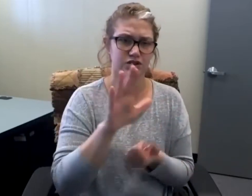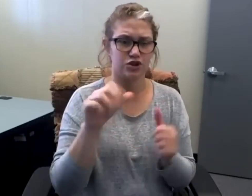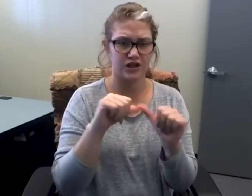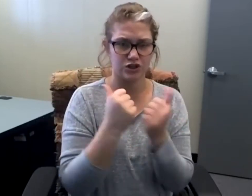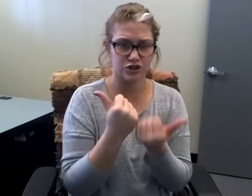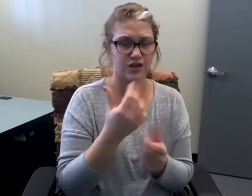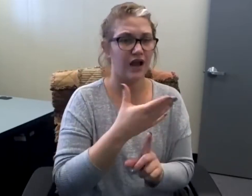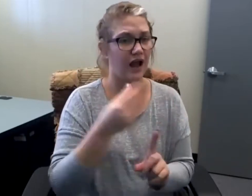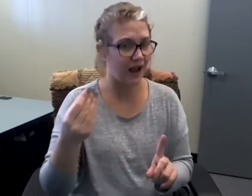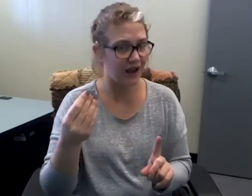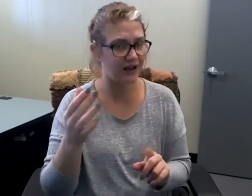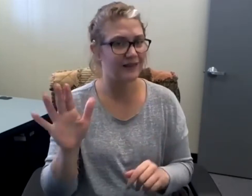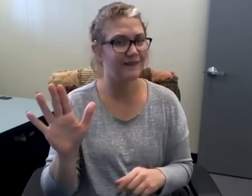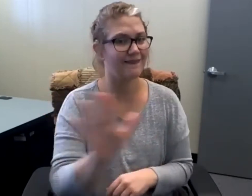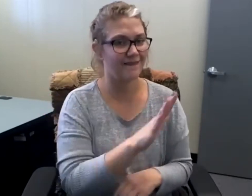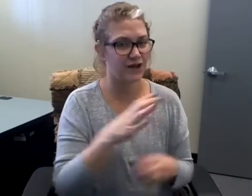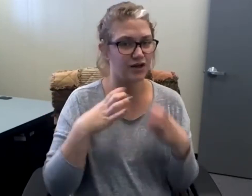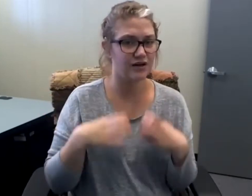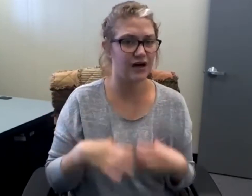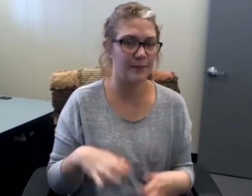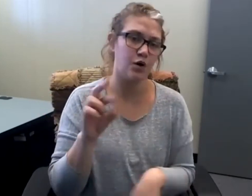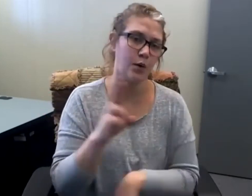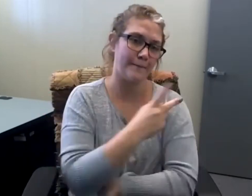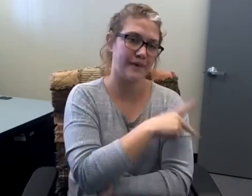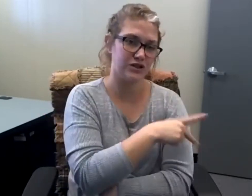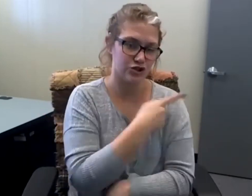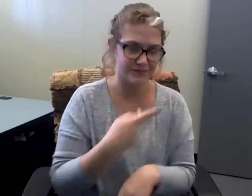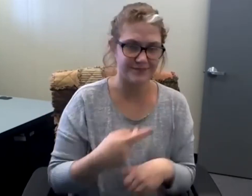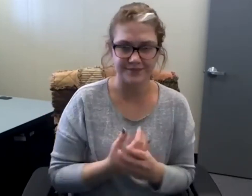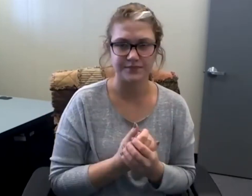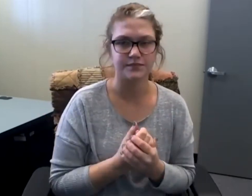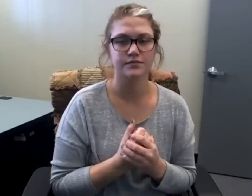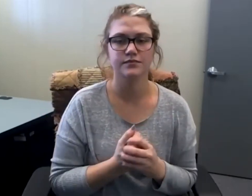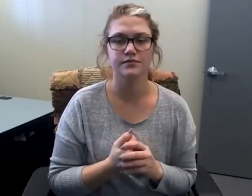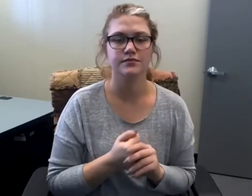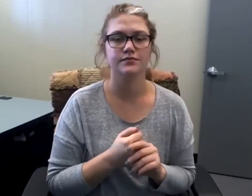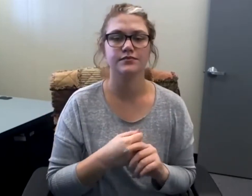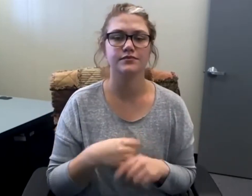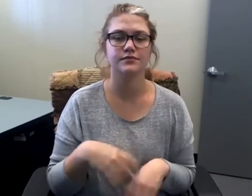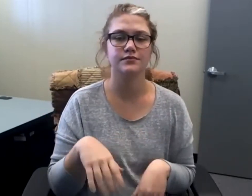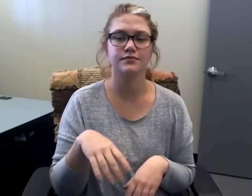and how that will benefit your agencies as well as your consumers or patients.